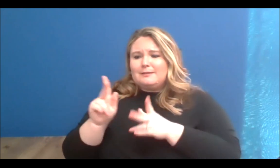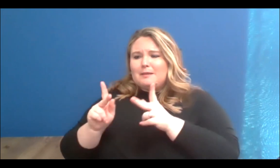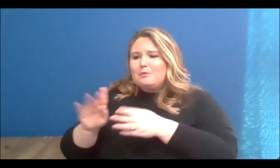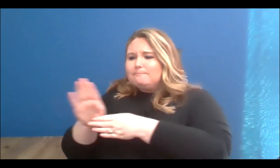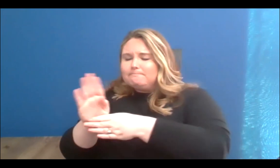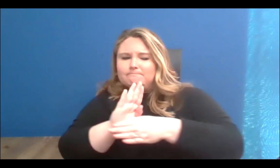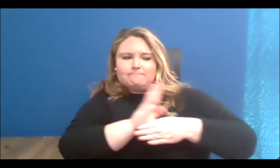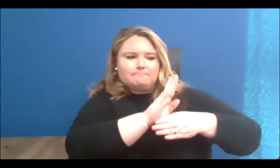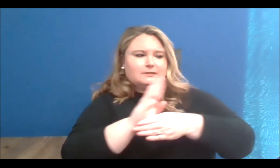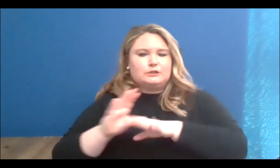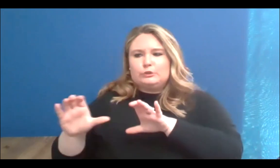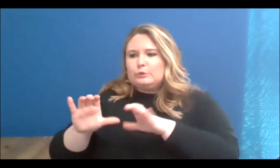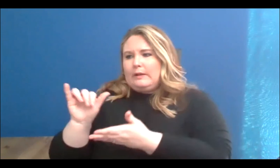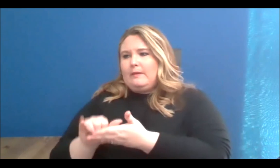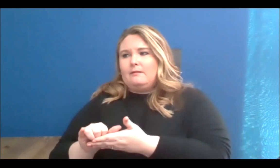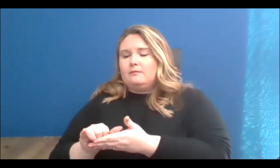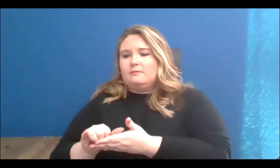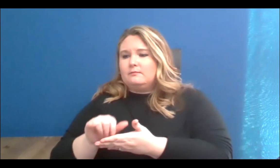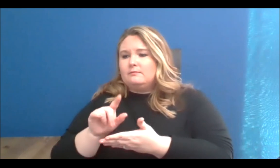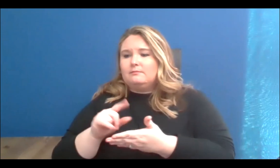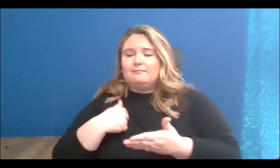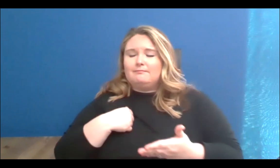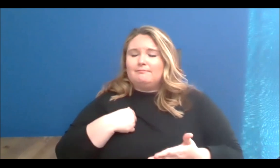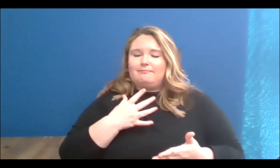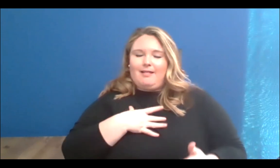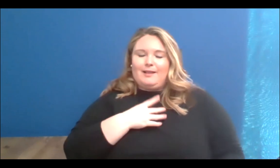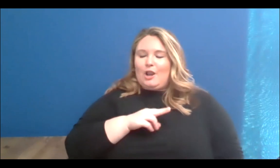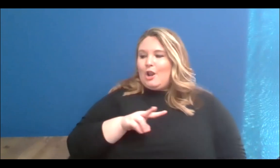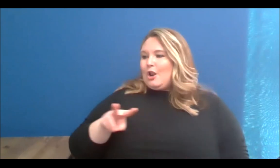and outside. Just to watch that happen is a really beautiful thing, and kind of how